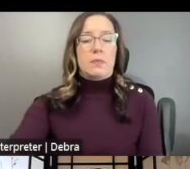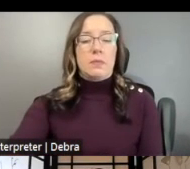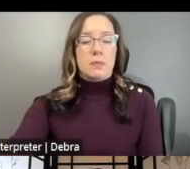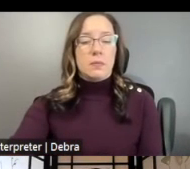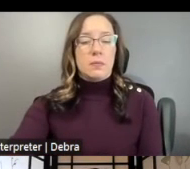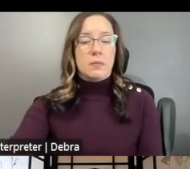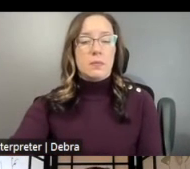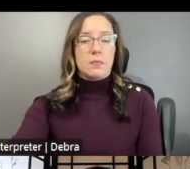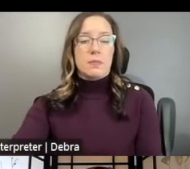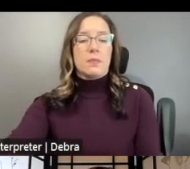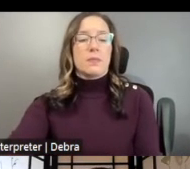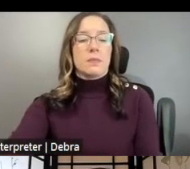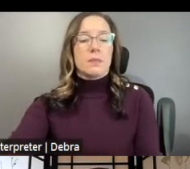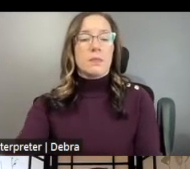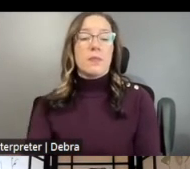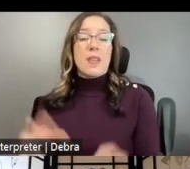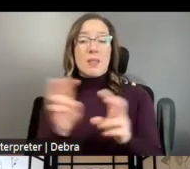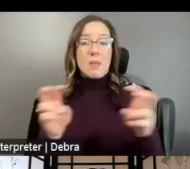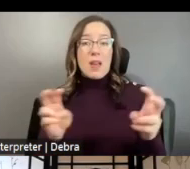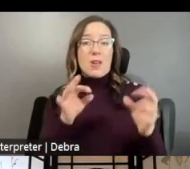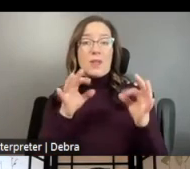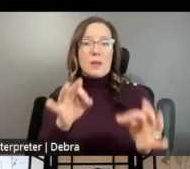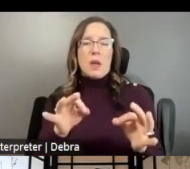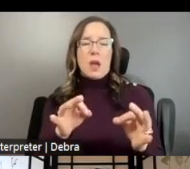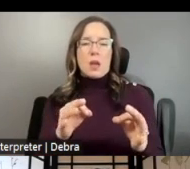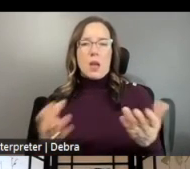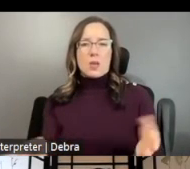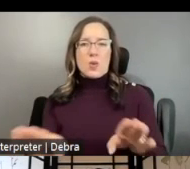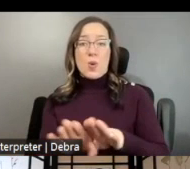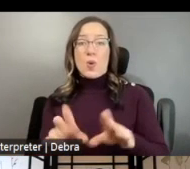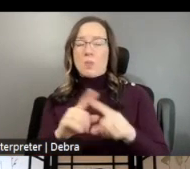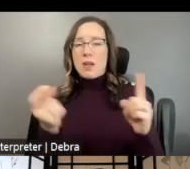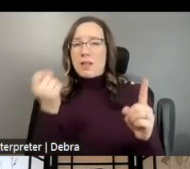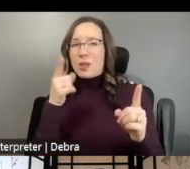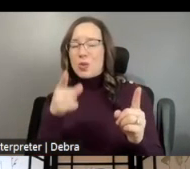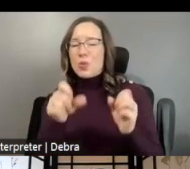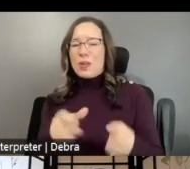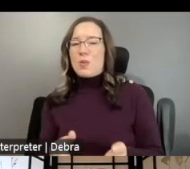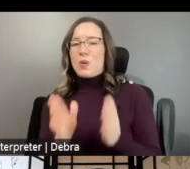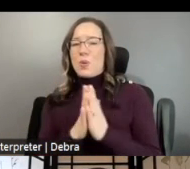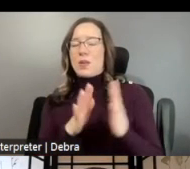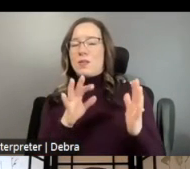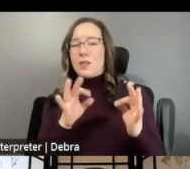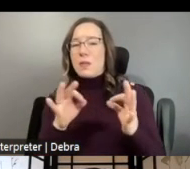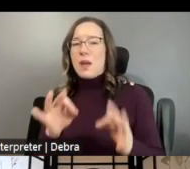THE WINDOW FOR PANEL FEEDBACK HAS CLOSED BUT KNOW THAT YOU CAN REQUEST FEEDBACK ON BOTH RECOMMENDED